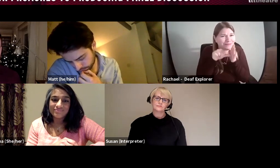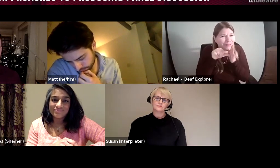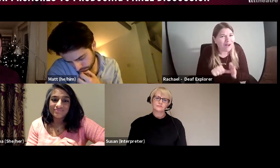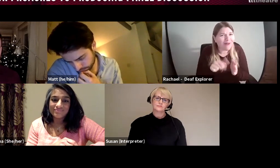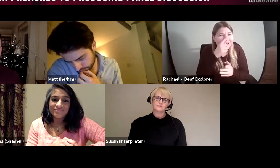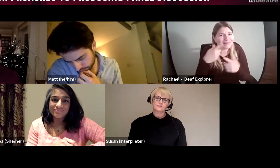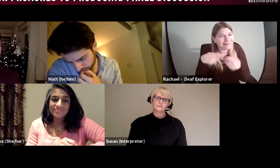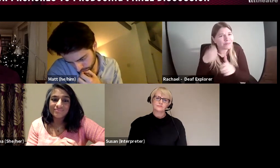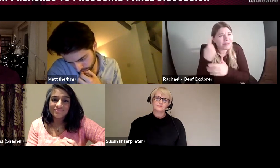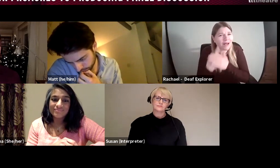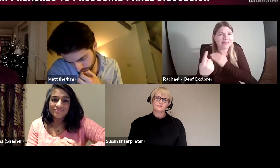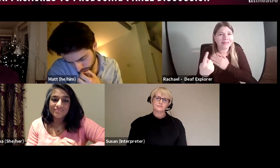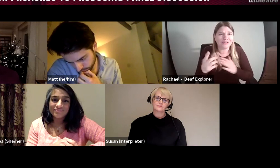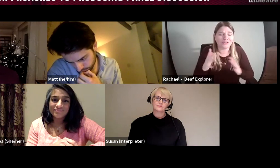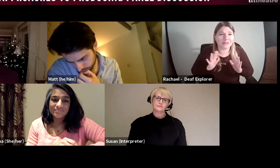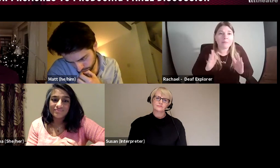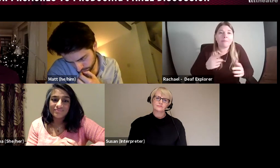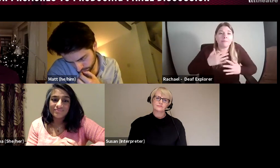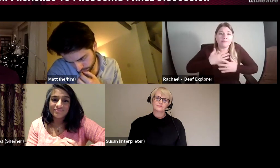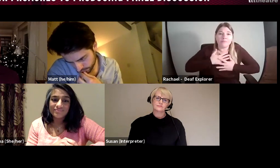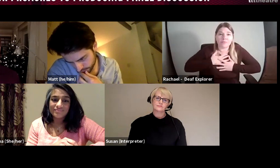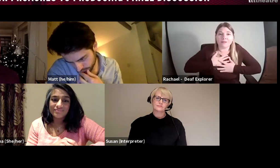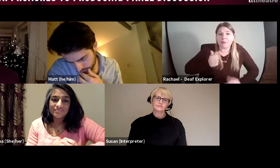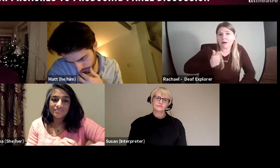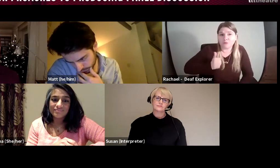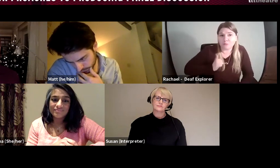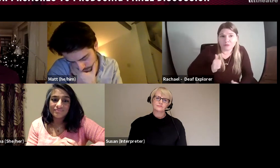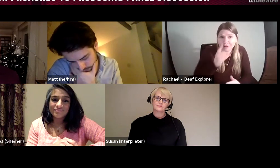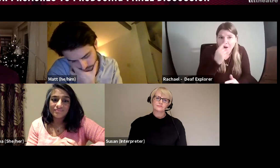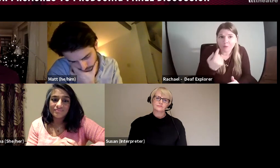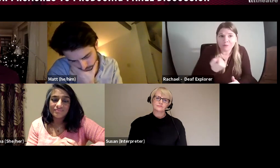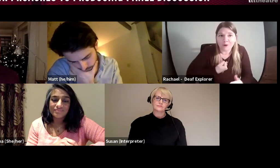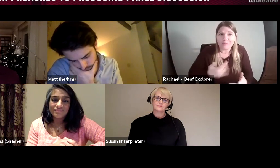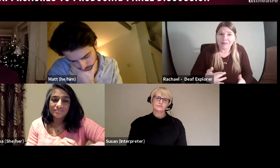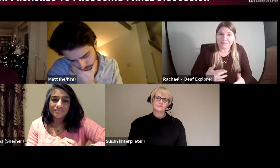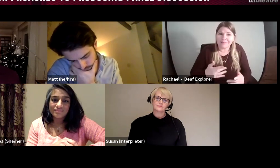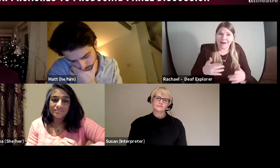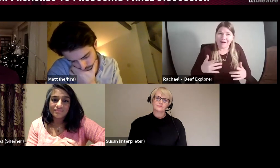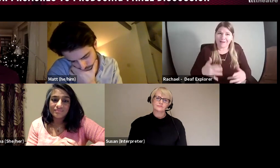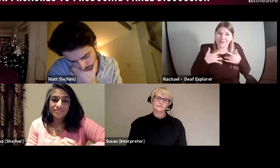course or one deaf student on a course, that's a lot of isolation and it's hard to get that support